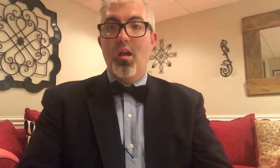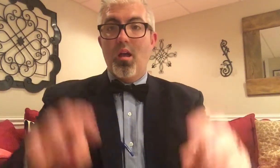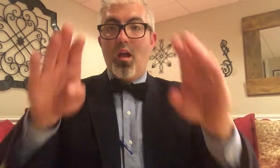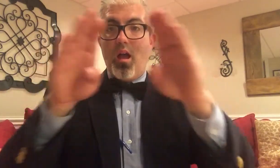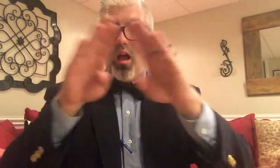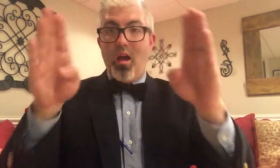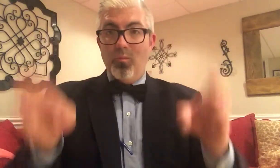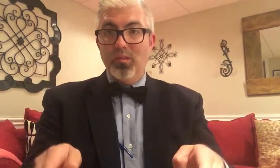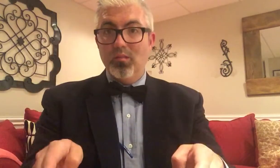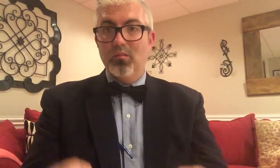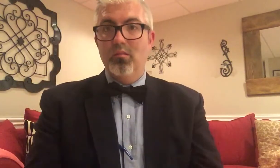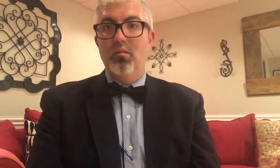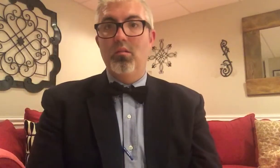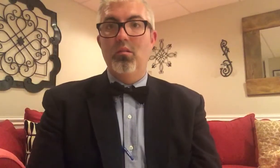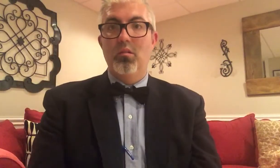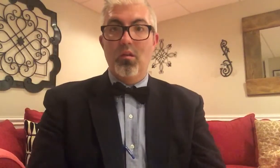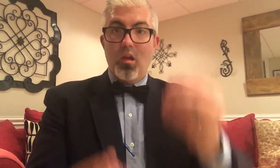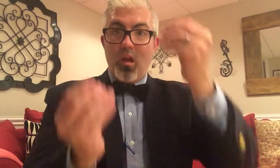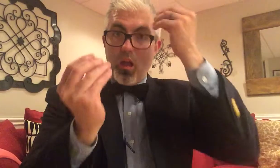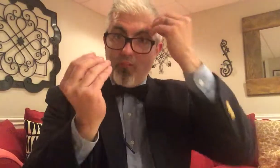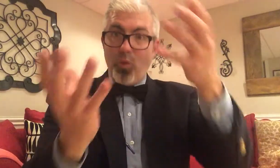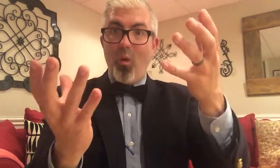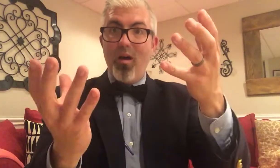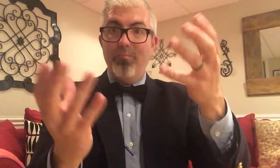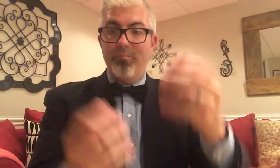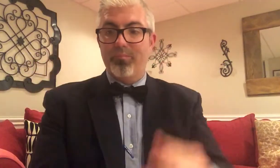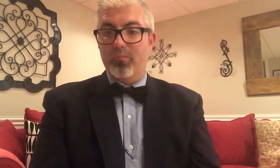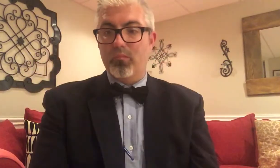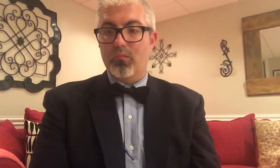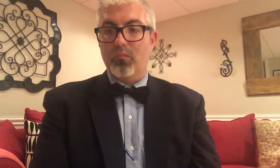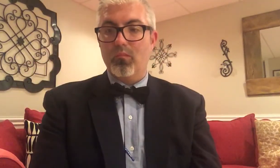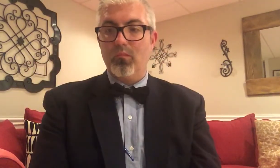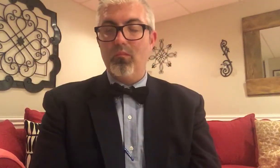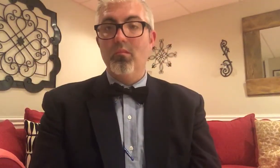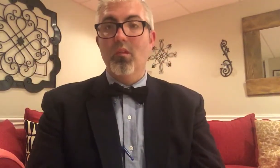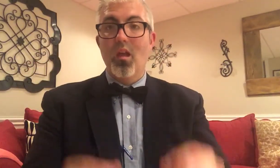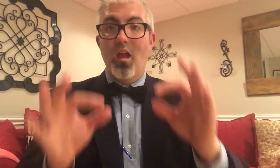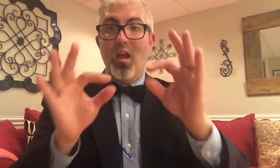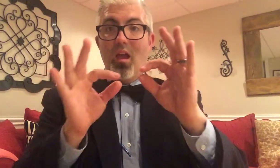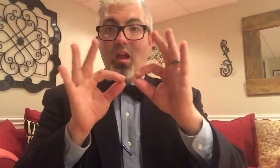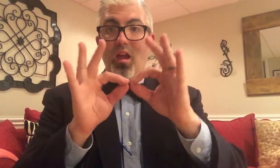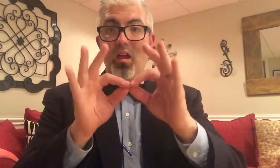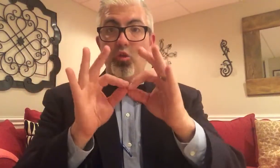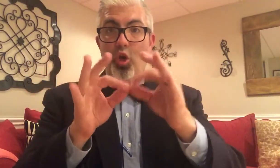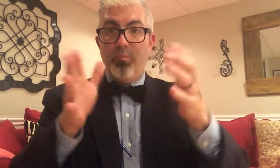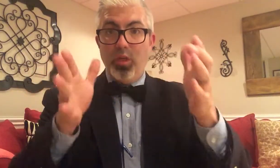HOUSE INFORM INTERPRETER